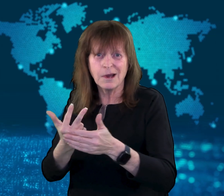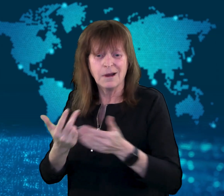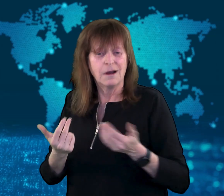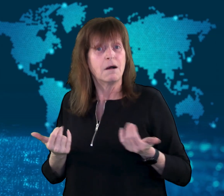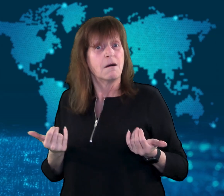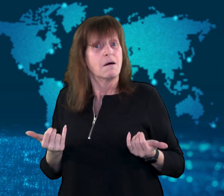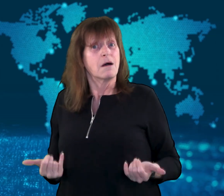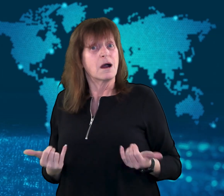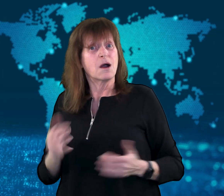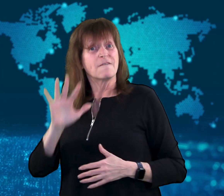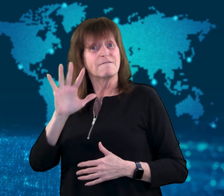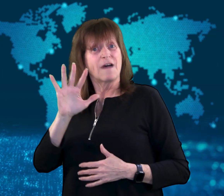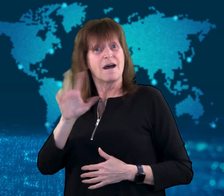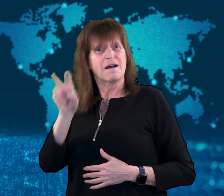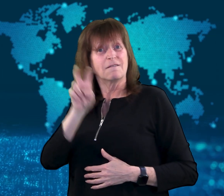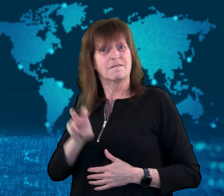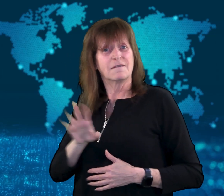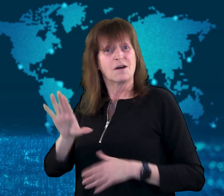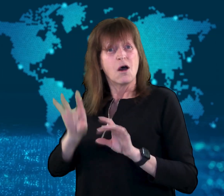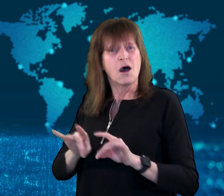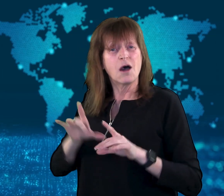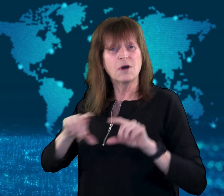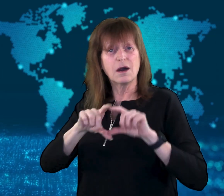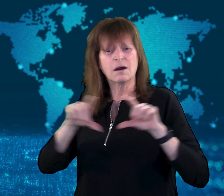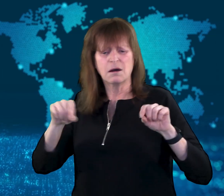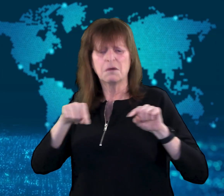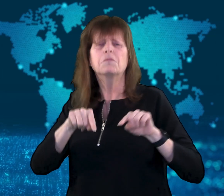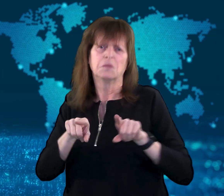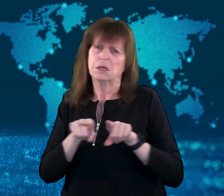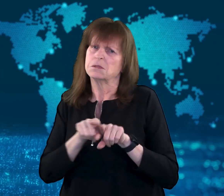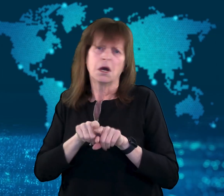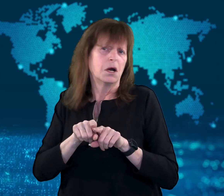will continue to be issued.